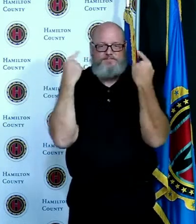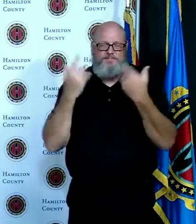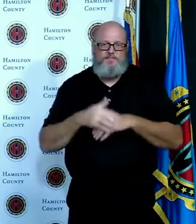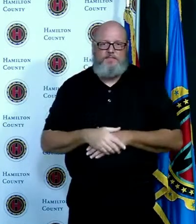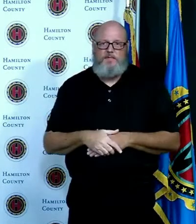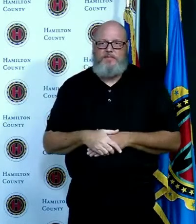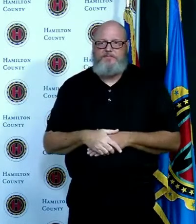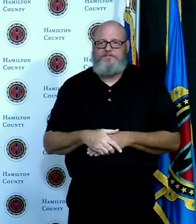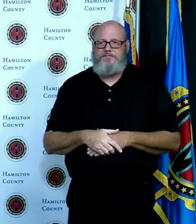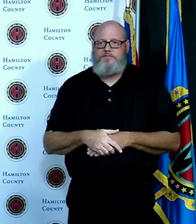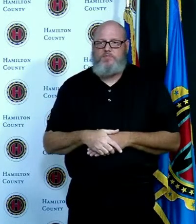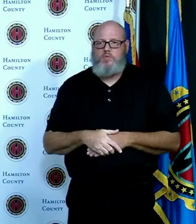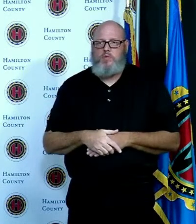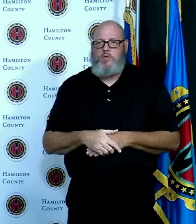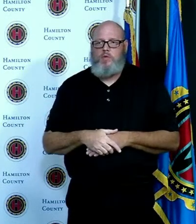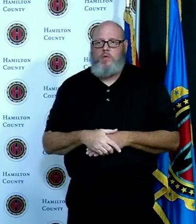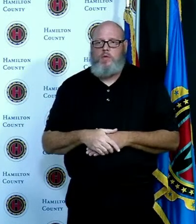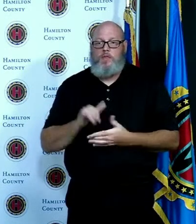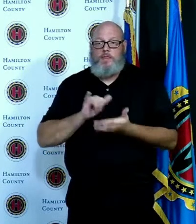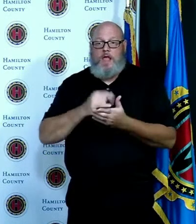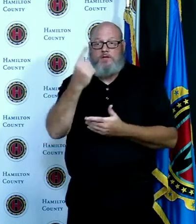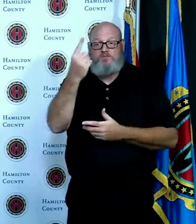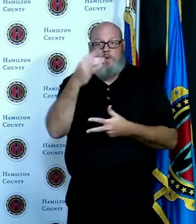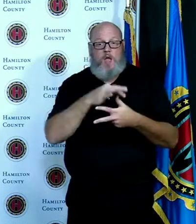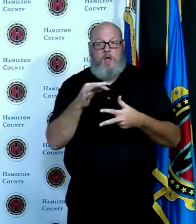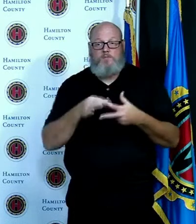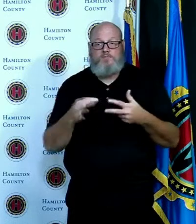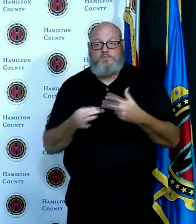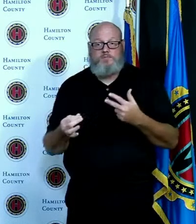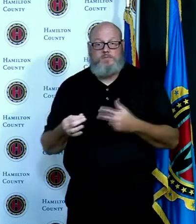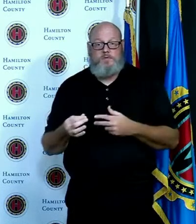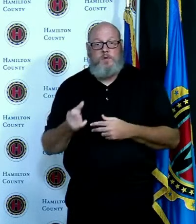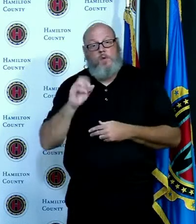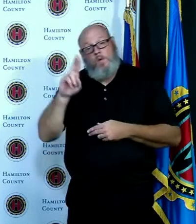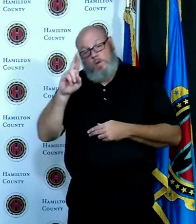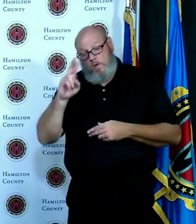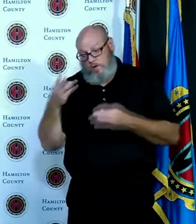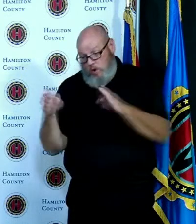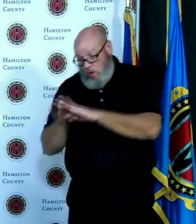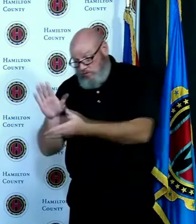to make sure that everyone is wearing a mask all the time especially on public you know Dr Lofgren